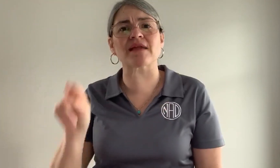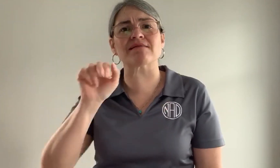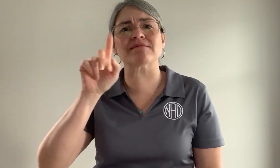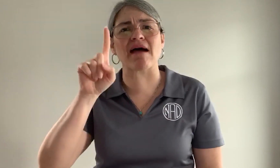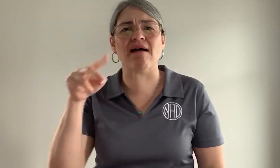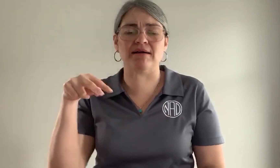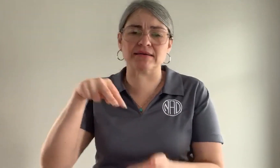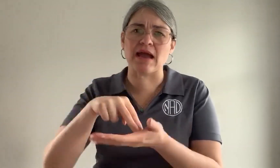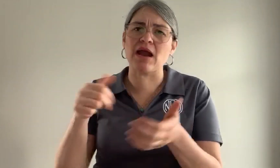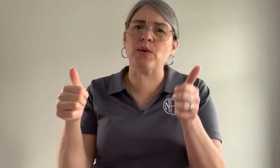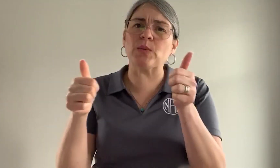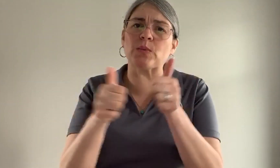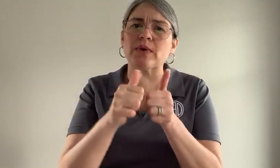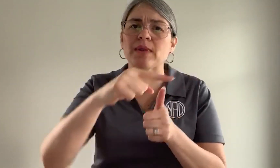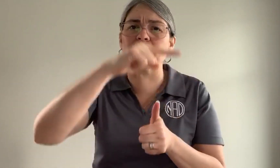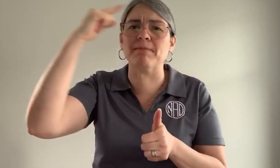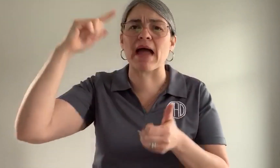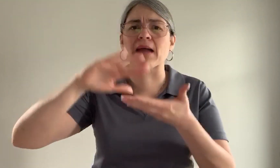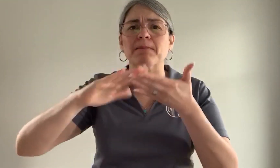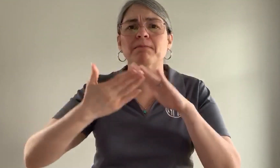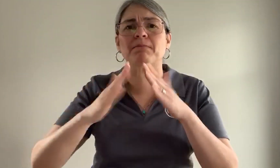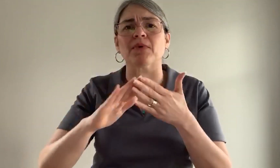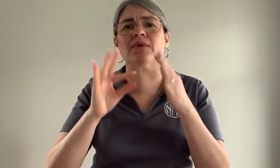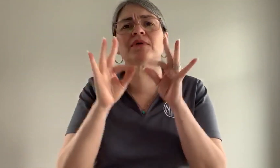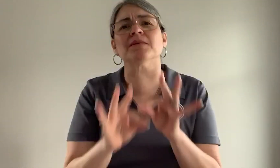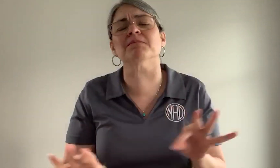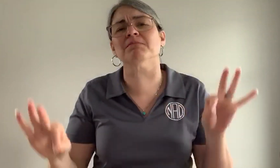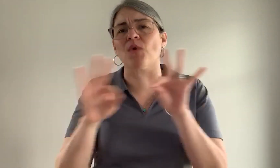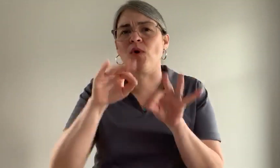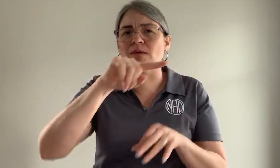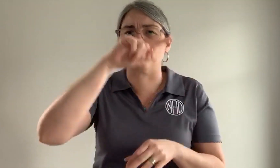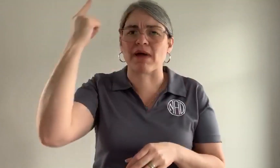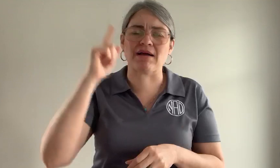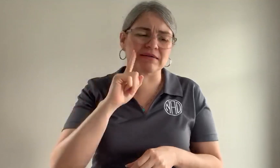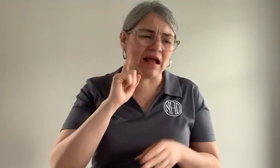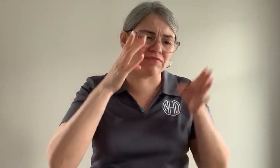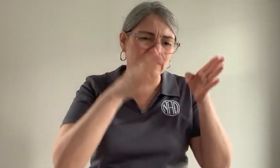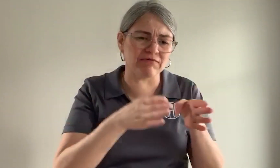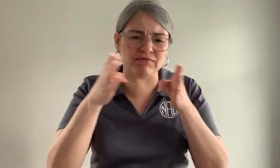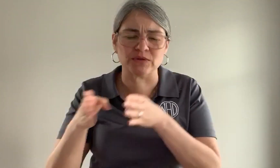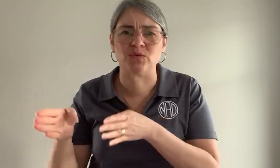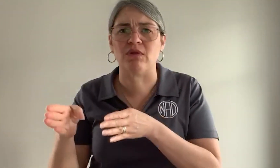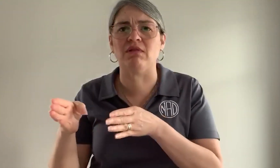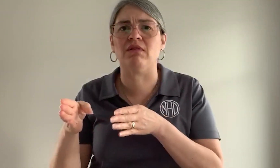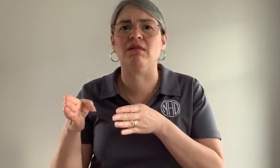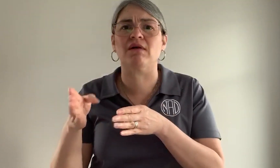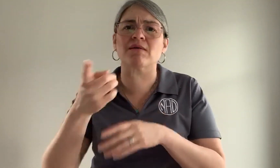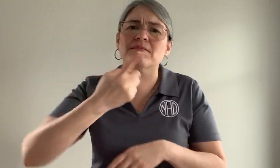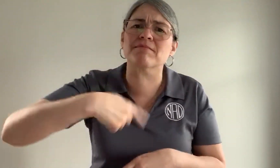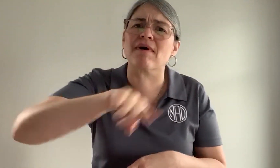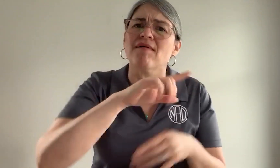The NAD stands in solidarity with the Black community, especially Black Deaf individuals,